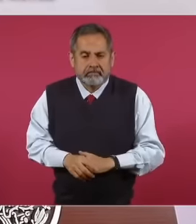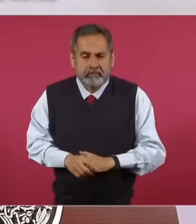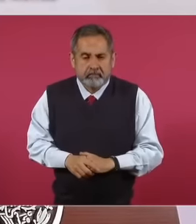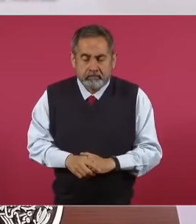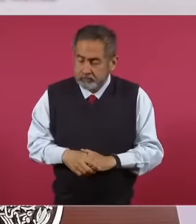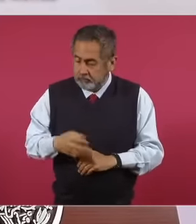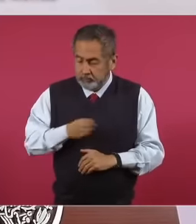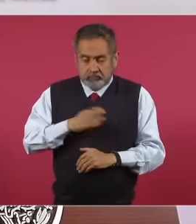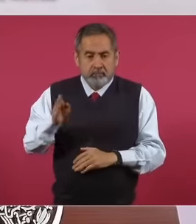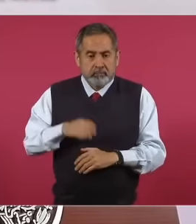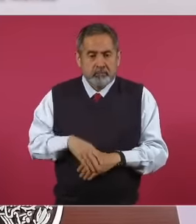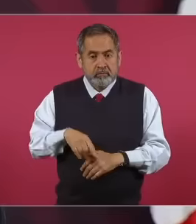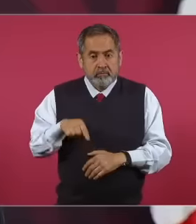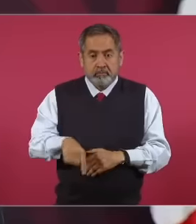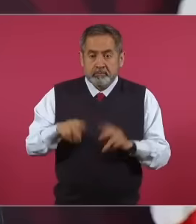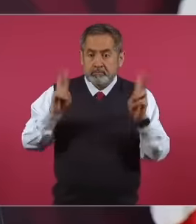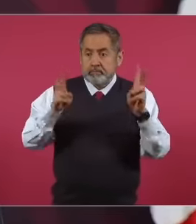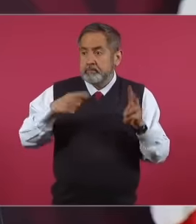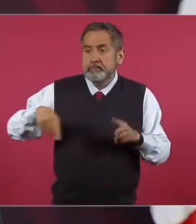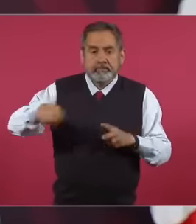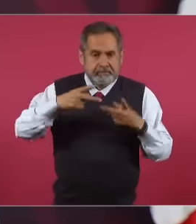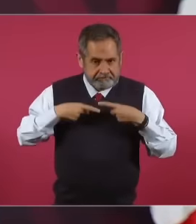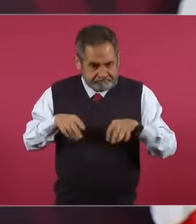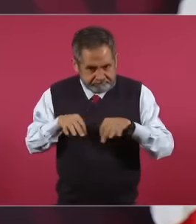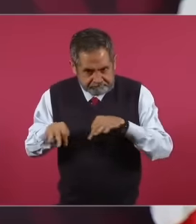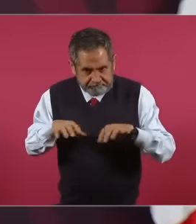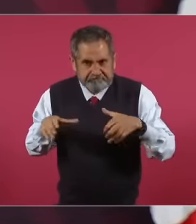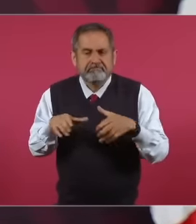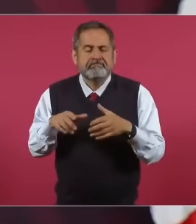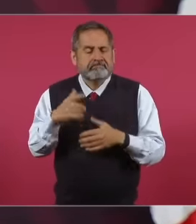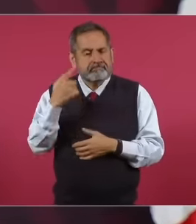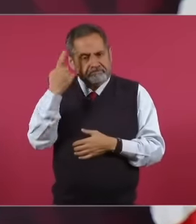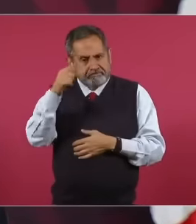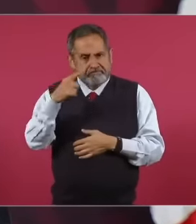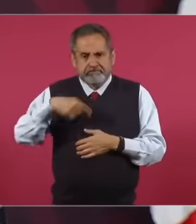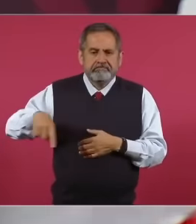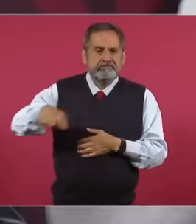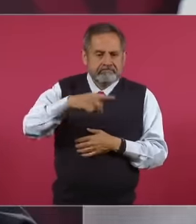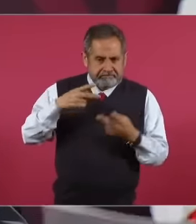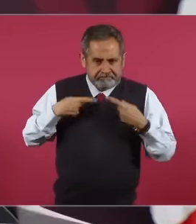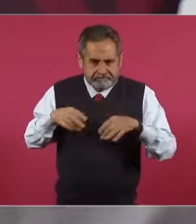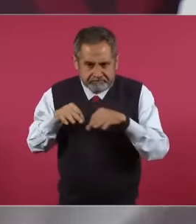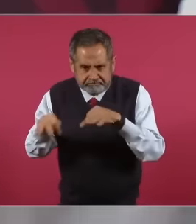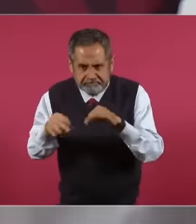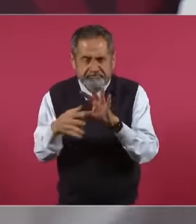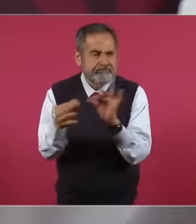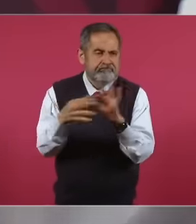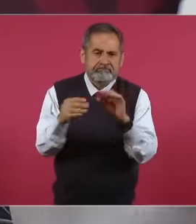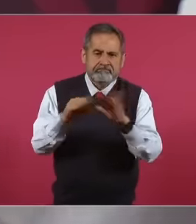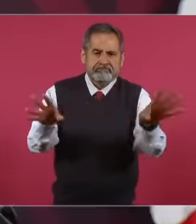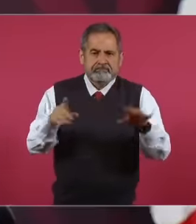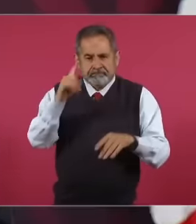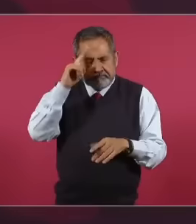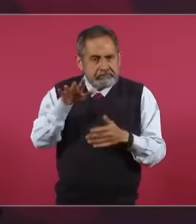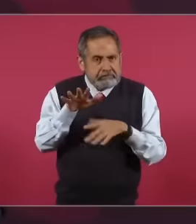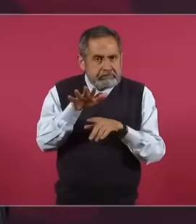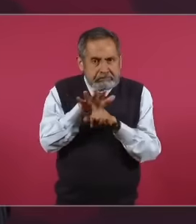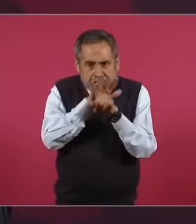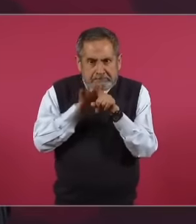good that the issue of the workers came up so that the workers do not allow themselves